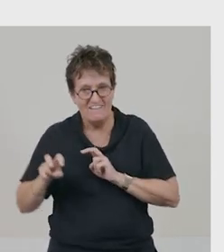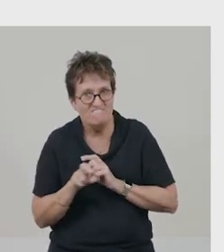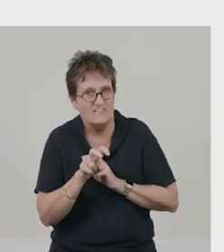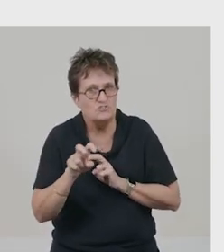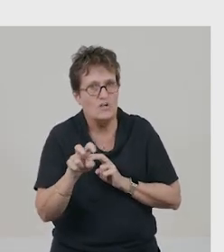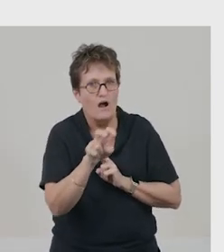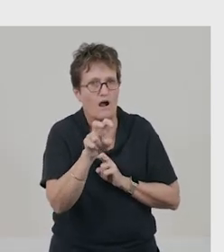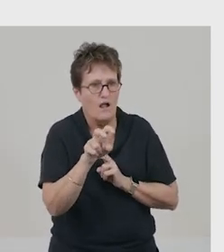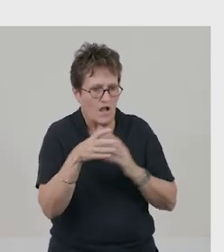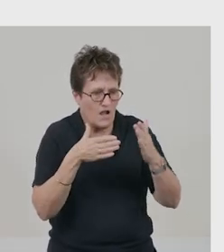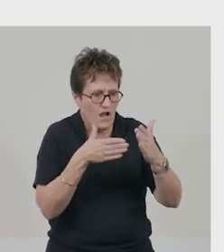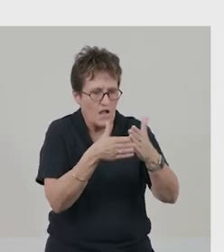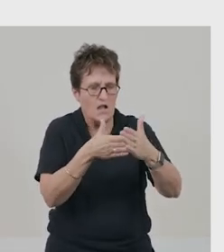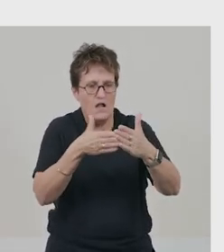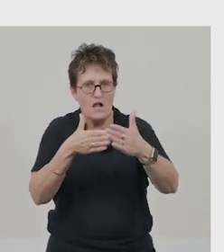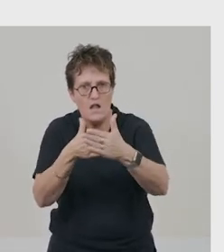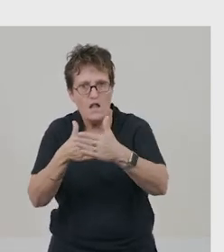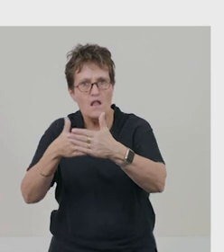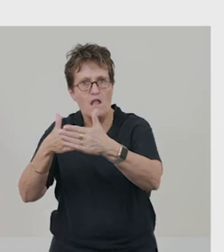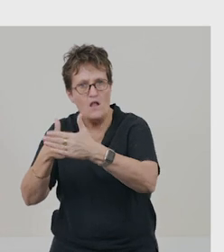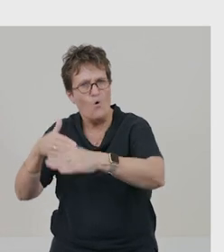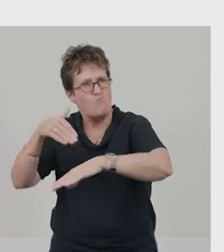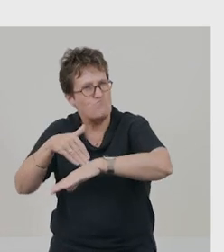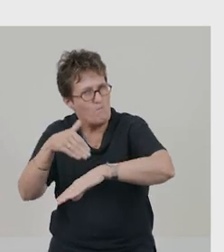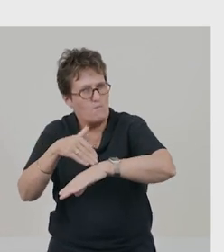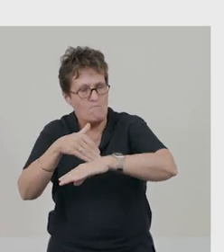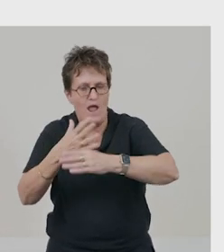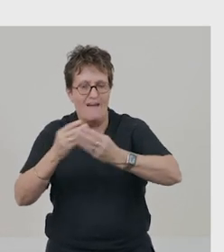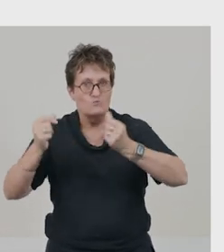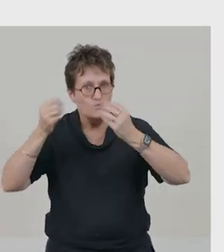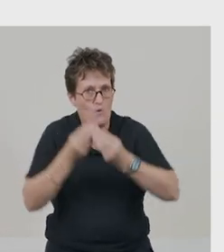and is met with a series of problems or obstacles which they overcome.